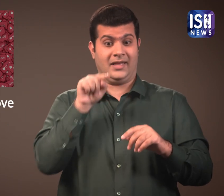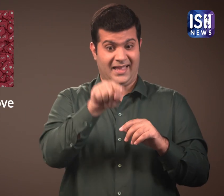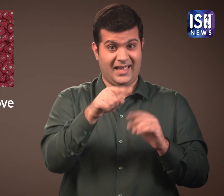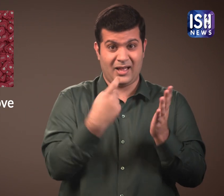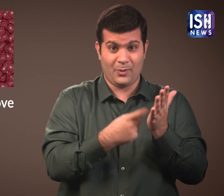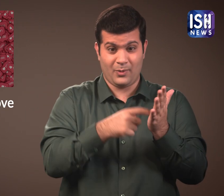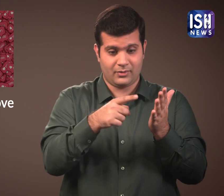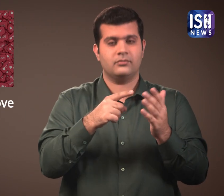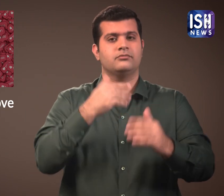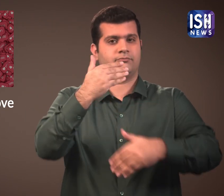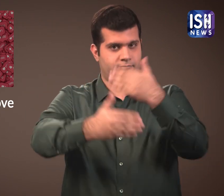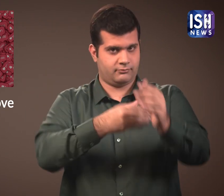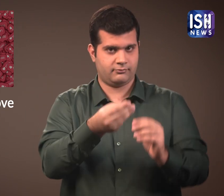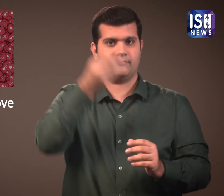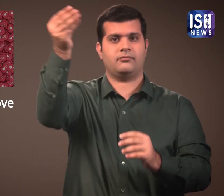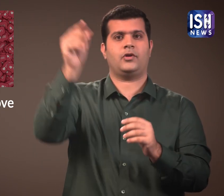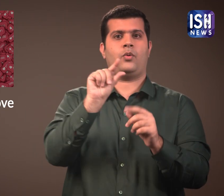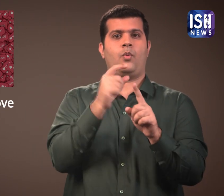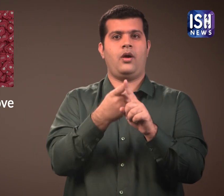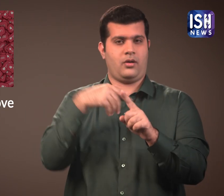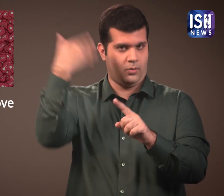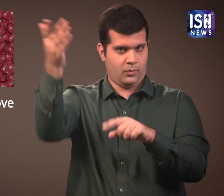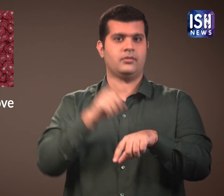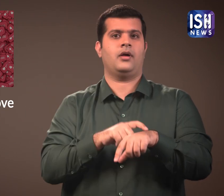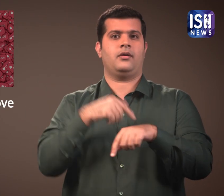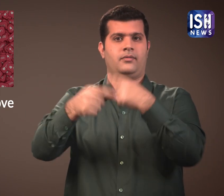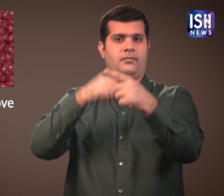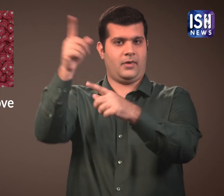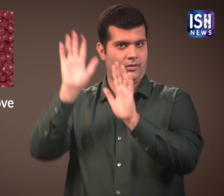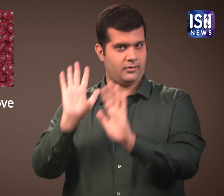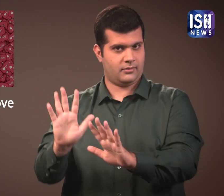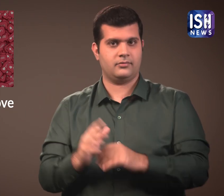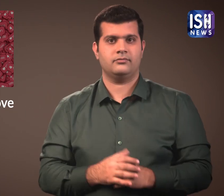This system will slowly be applied in the UK as well.